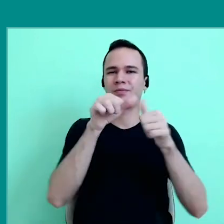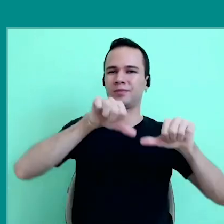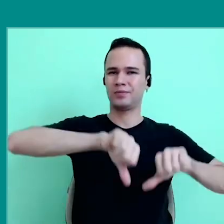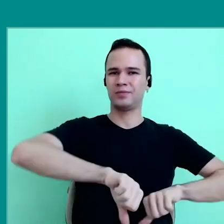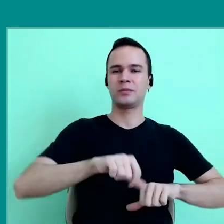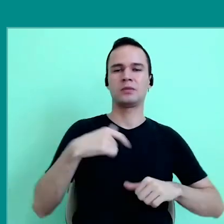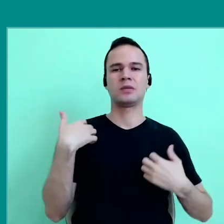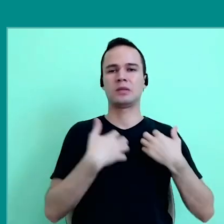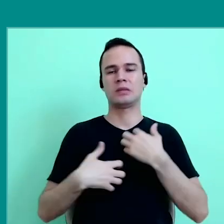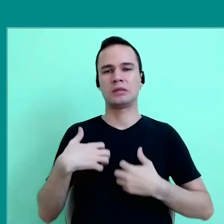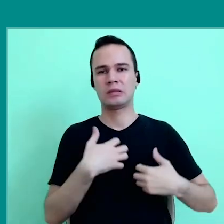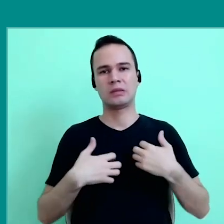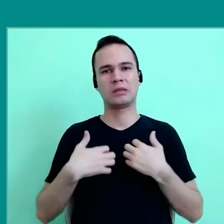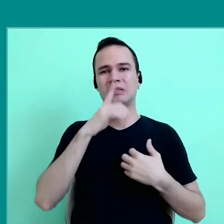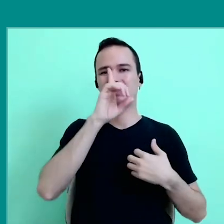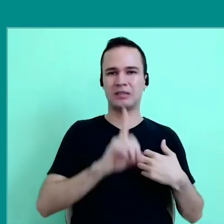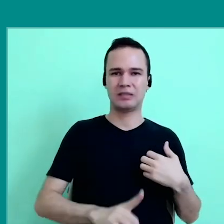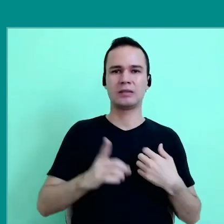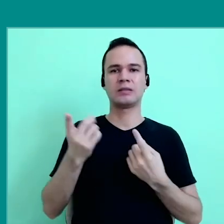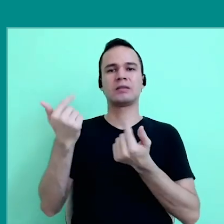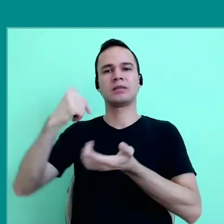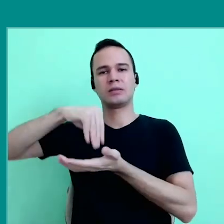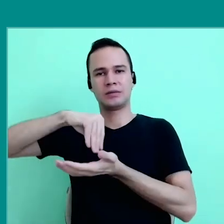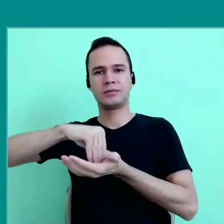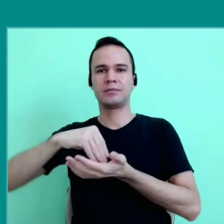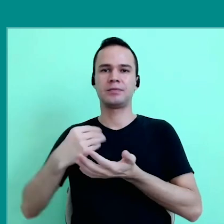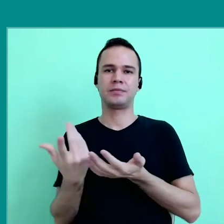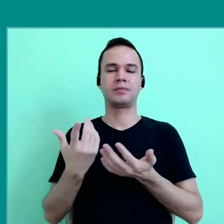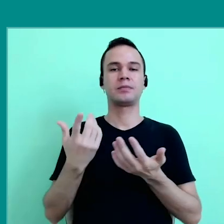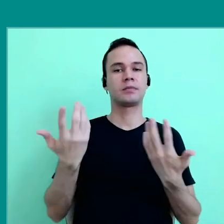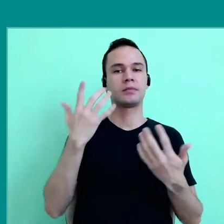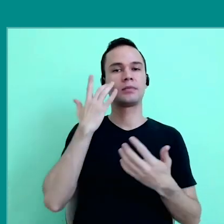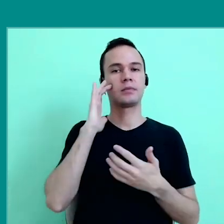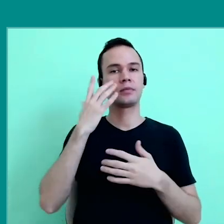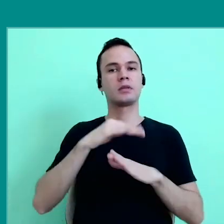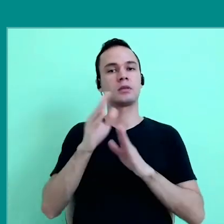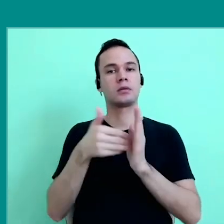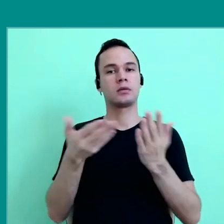much more anguish, many more economic crises, so, I think that, under current conditions,